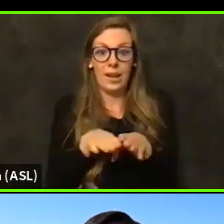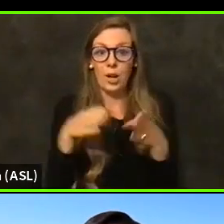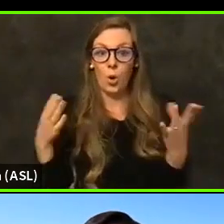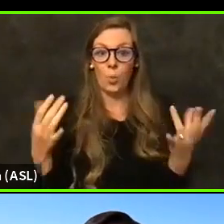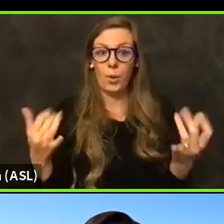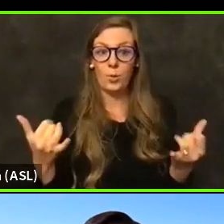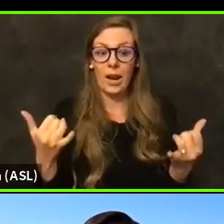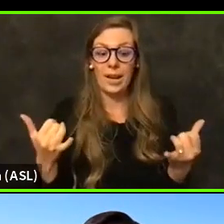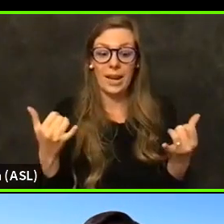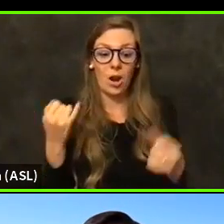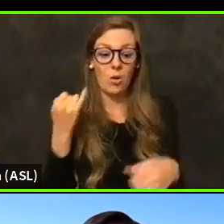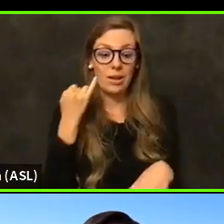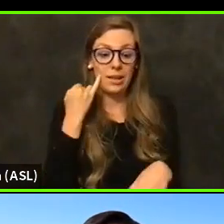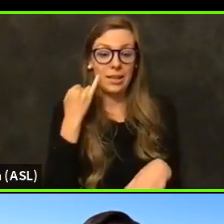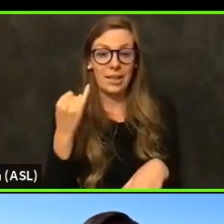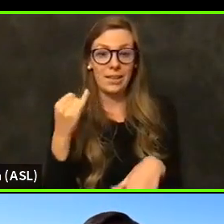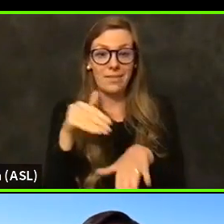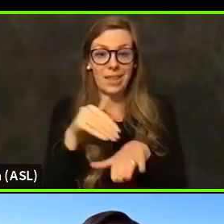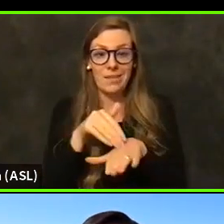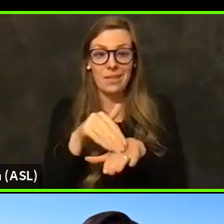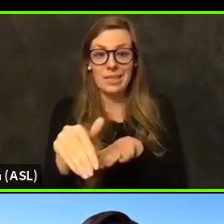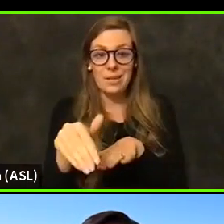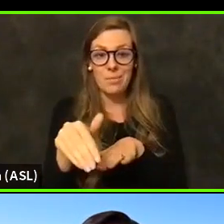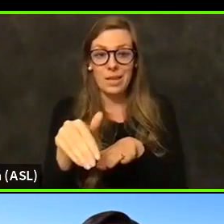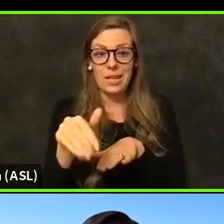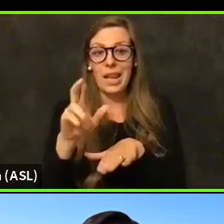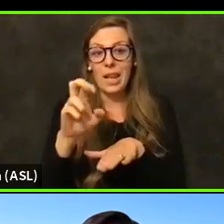As long as they submitted a reopening plan,